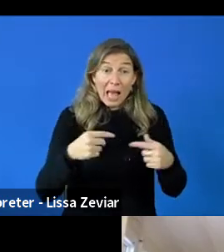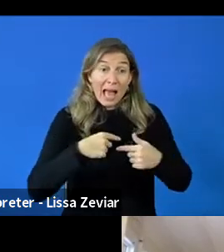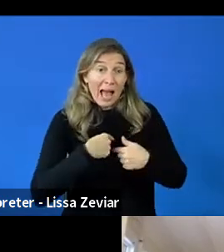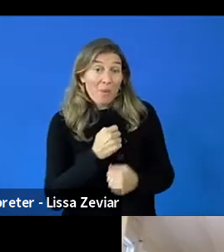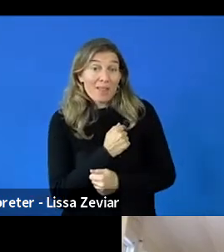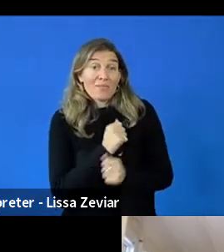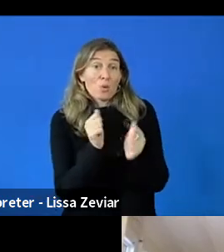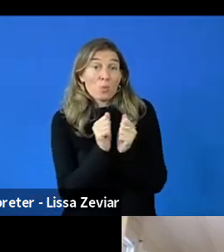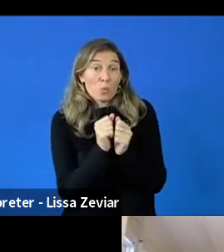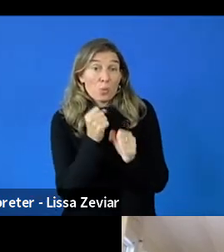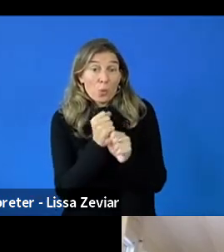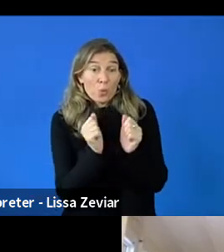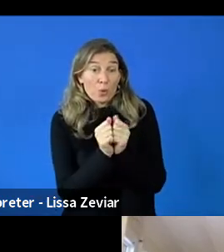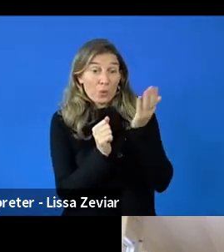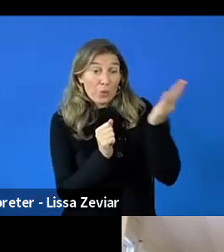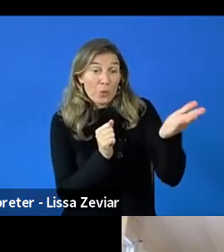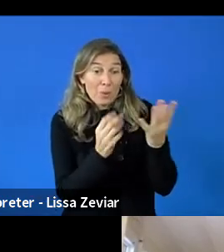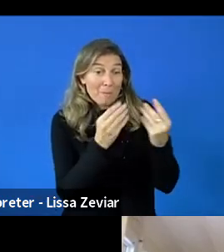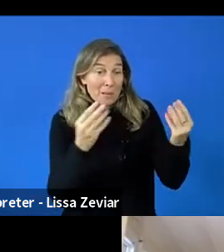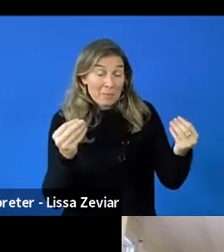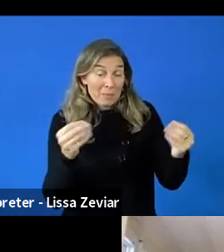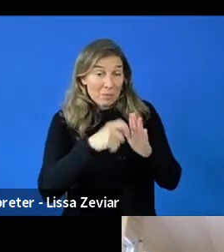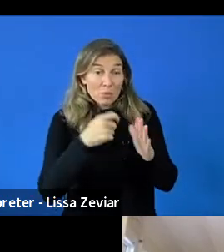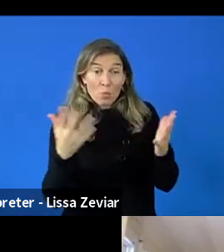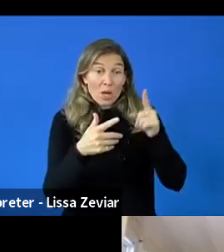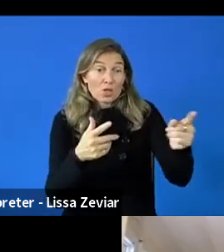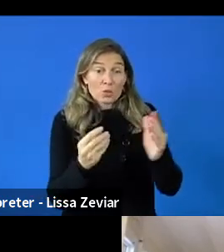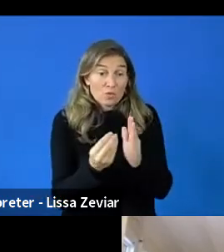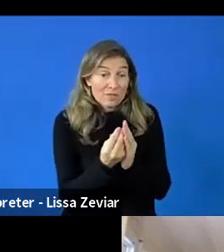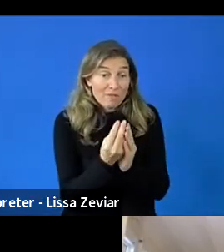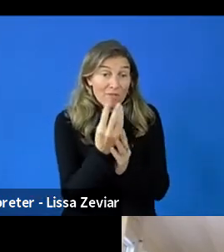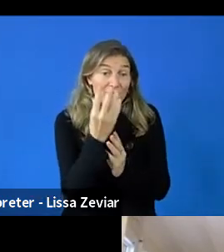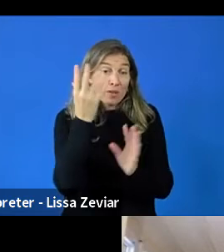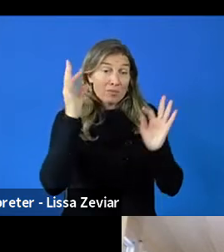because I think what you do and develop is a massive asset for a lot of calls,